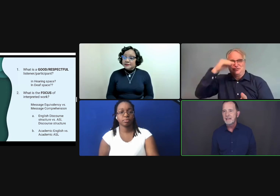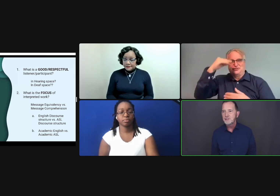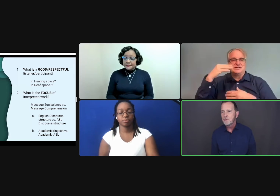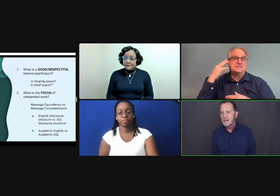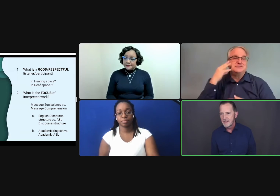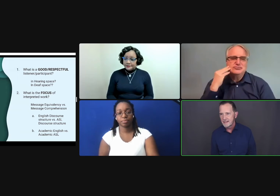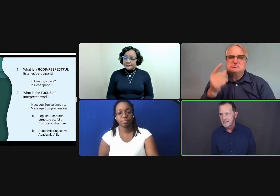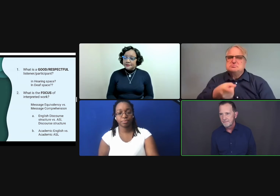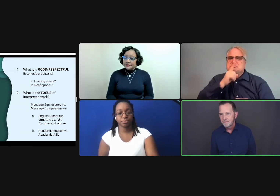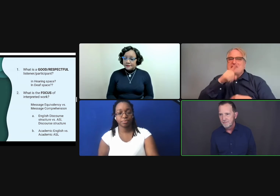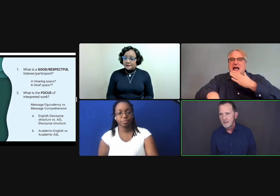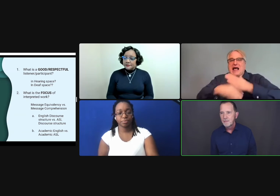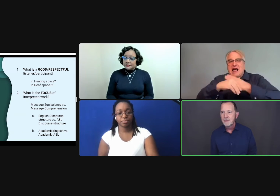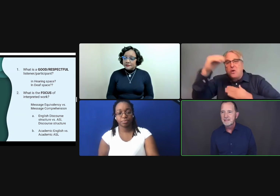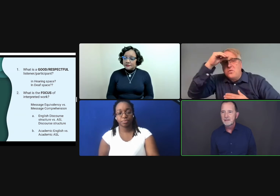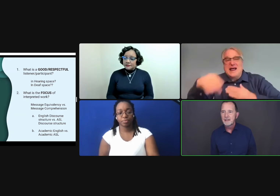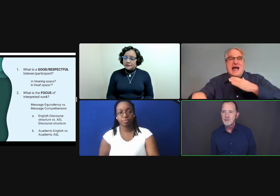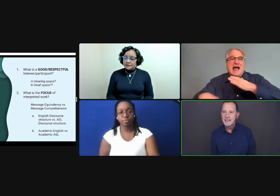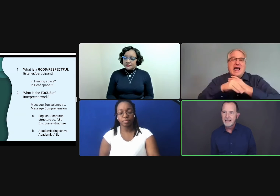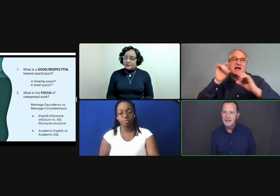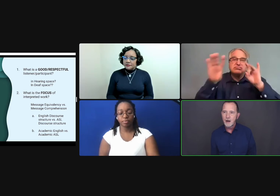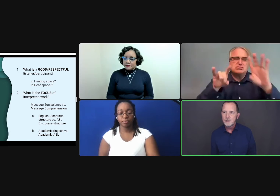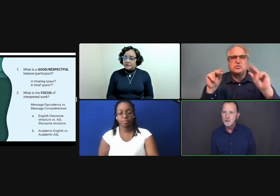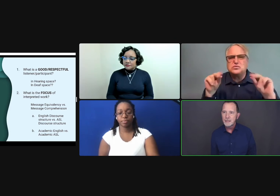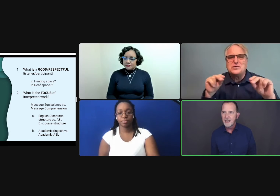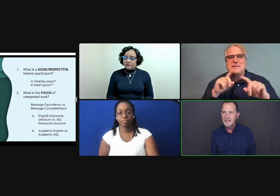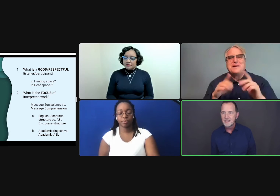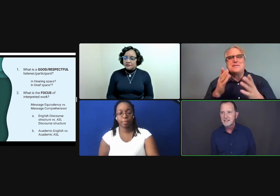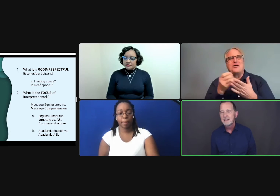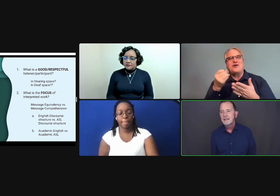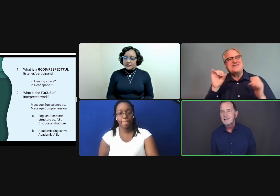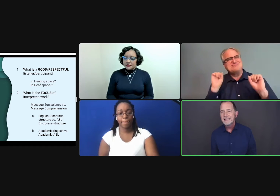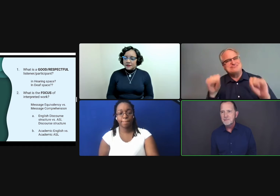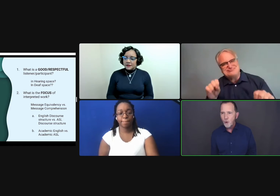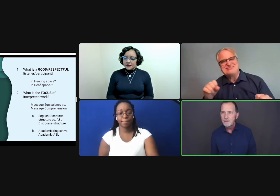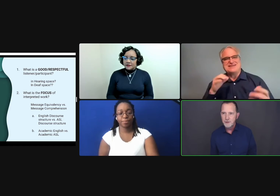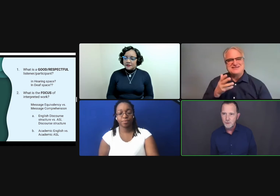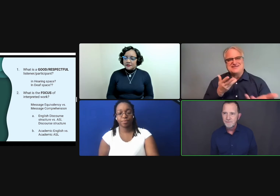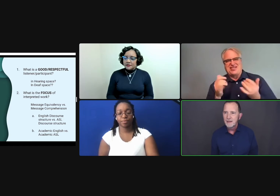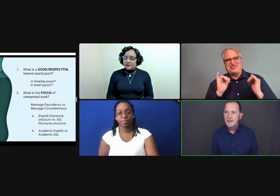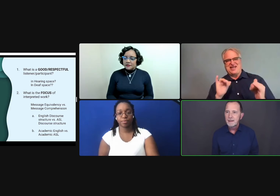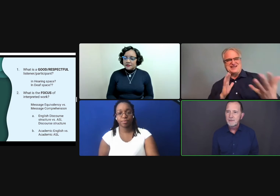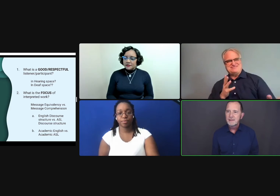in your process, but to understand that our learning process needs more of you.